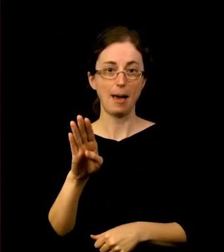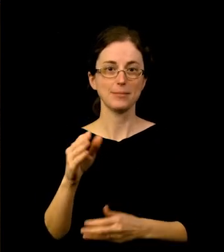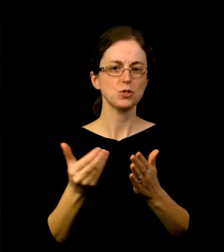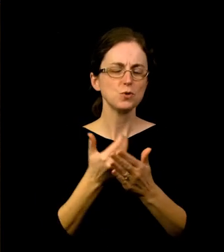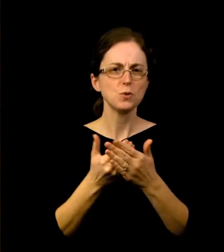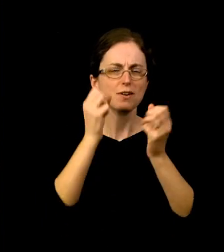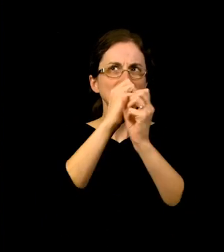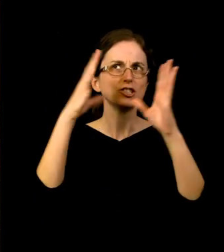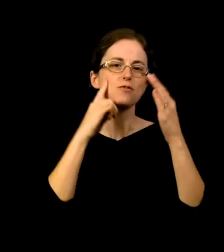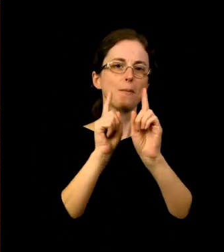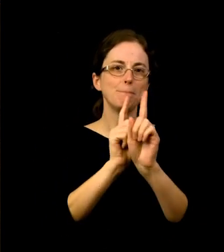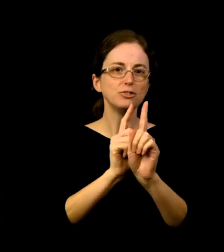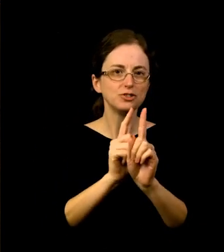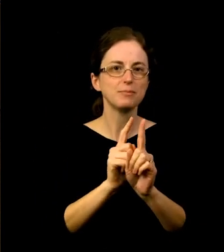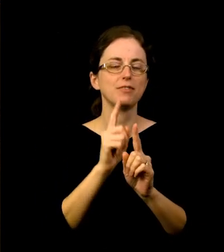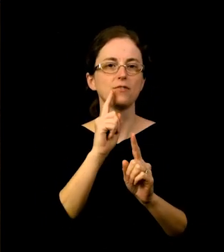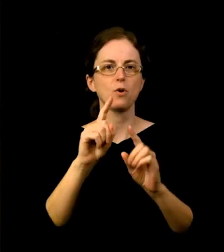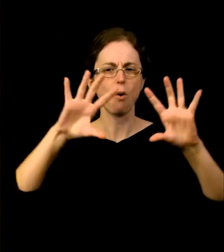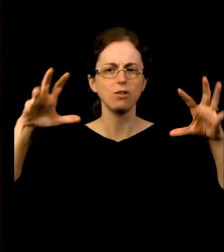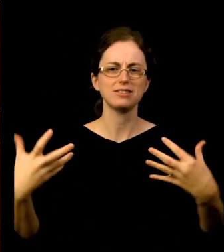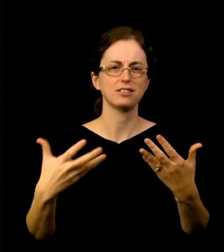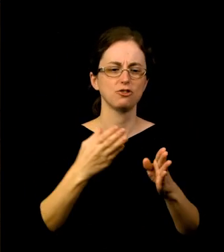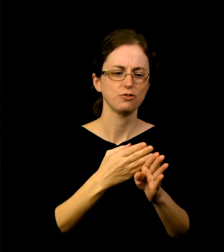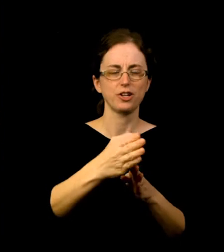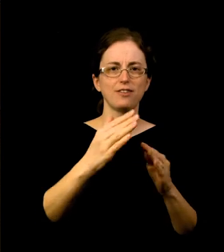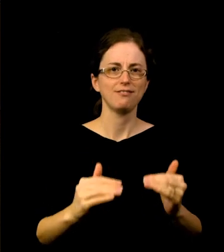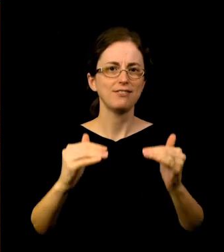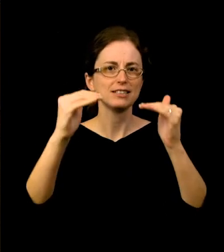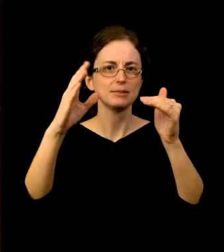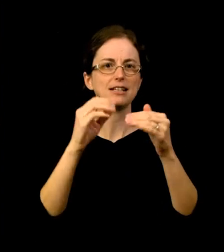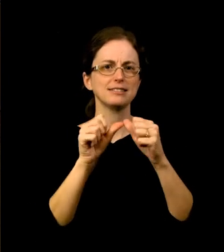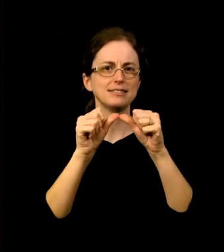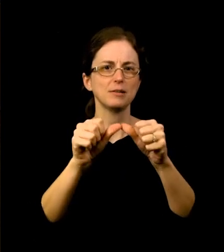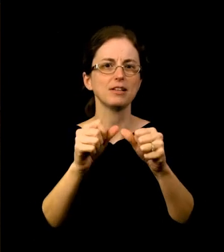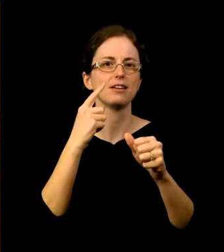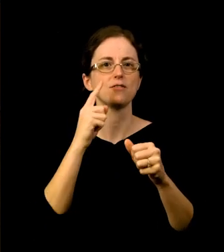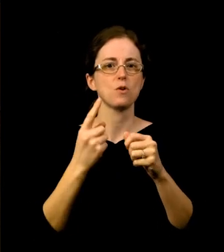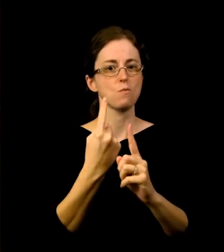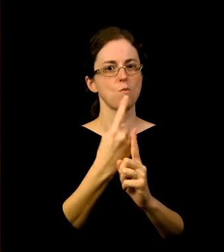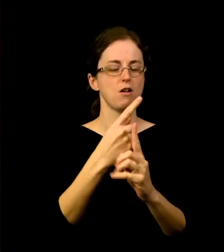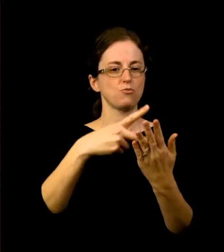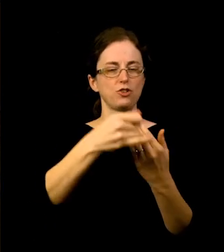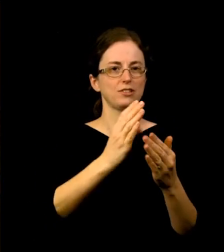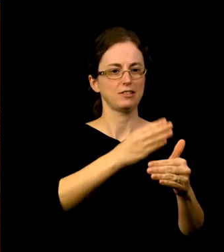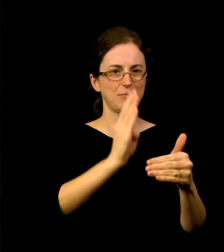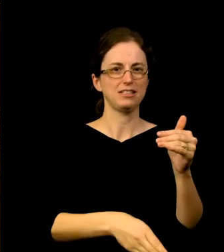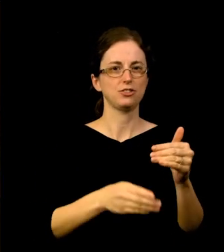advancement and sustainability over singular project completion. It’s a lab that helps people change, grow, and sustain